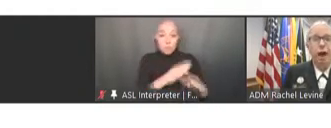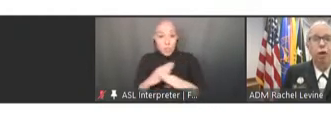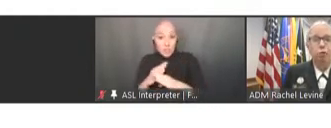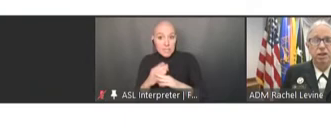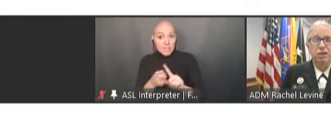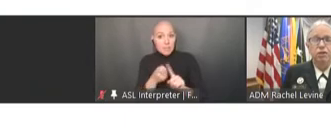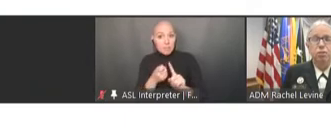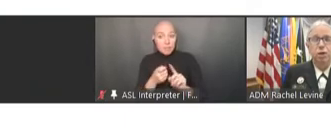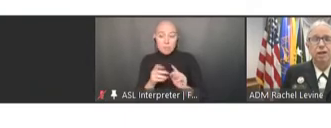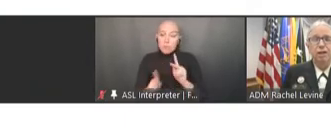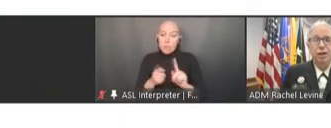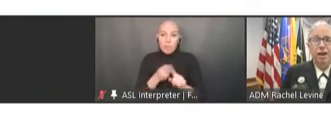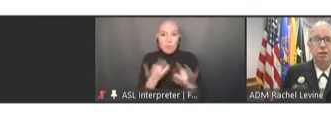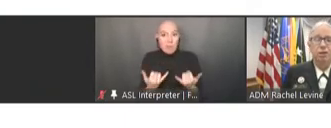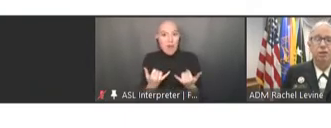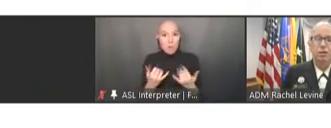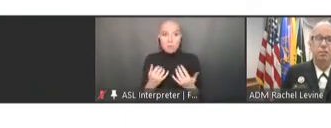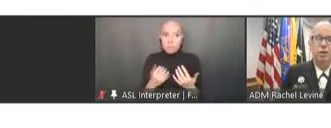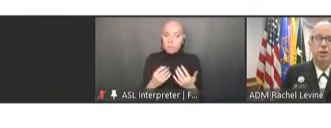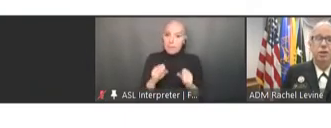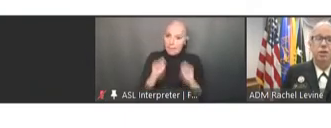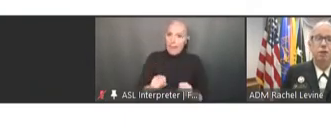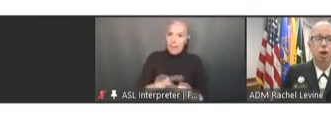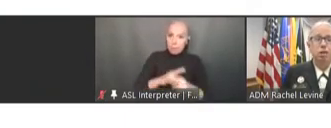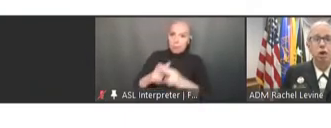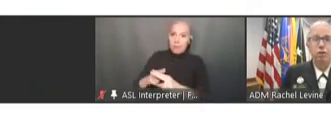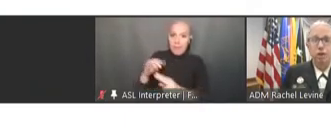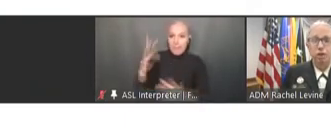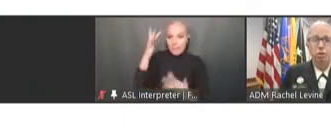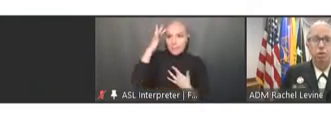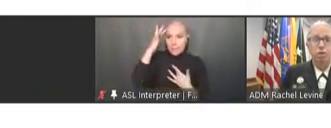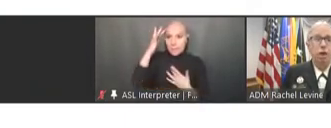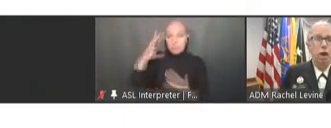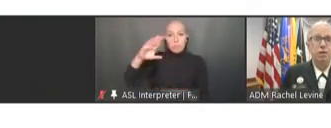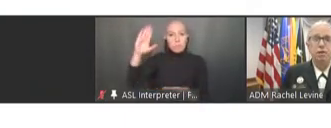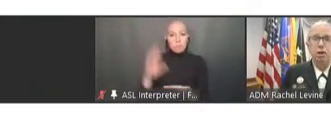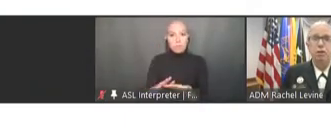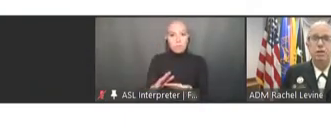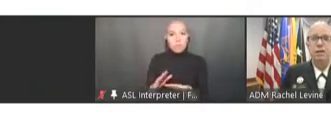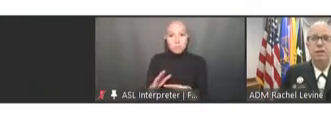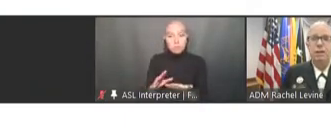our risk for spreading the virus, SARS-CoV-2, that causes COVID-19.